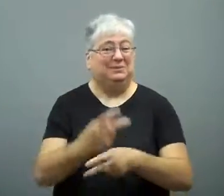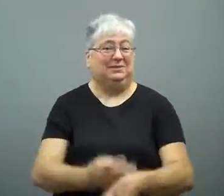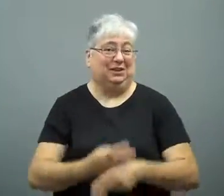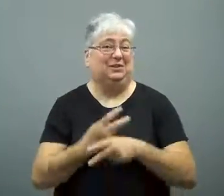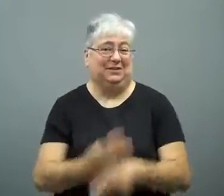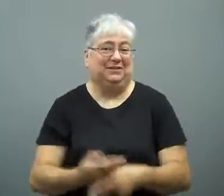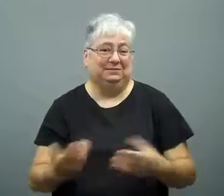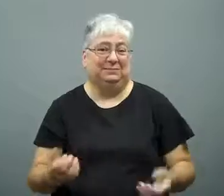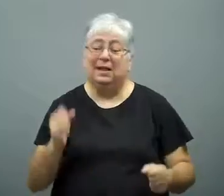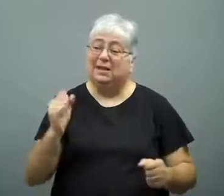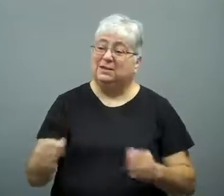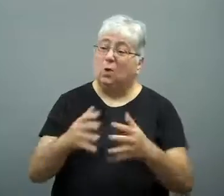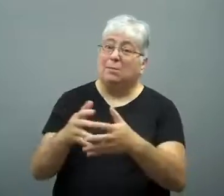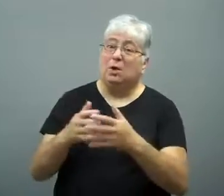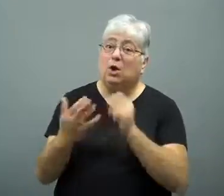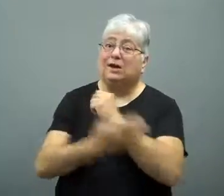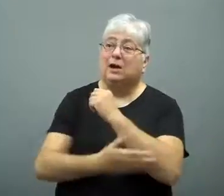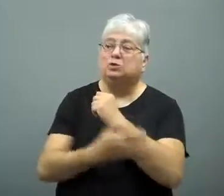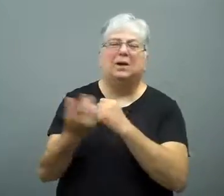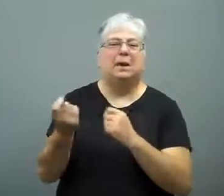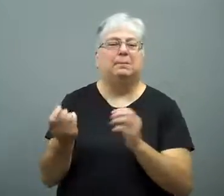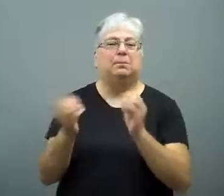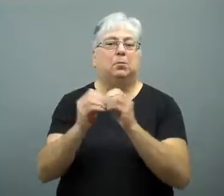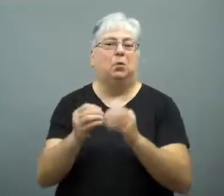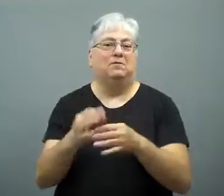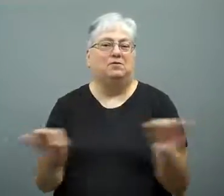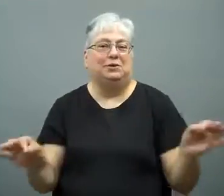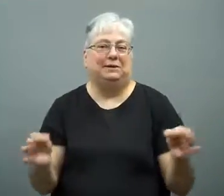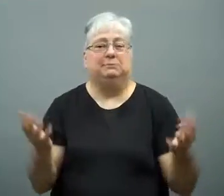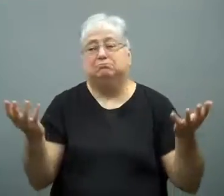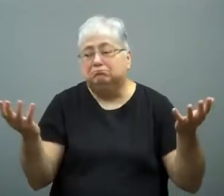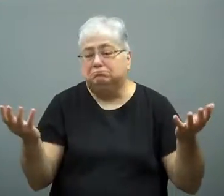He'll have to be careful. The South American countries offer a little bit more freedom.